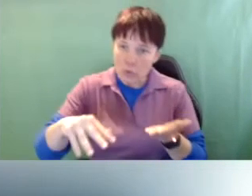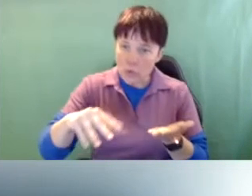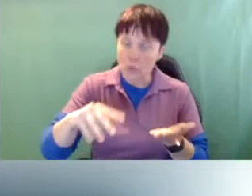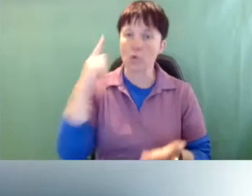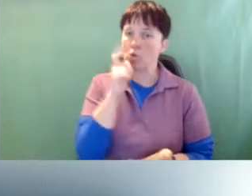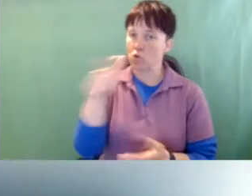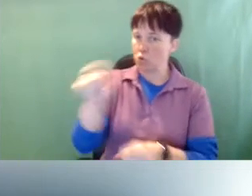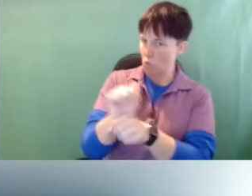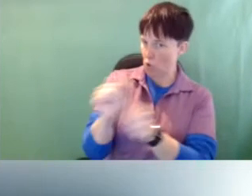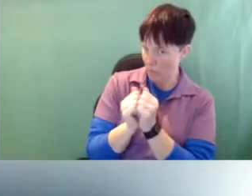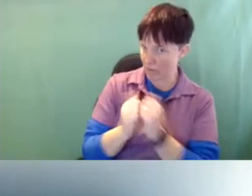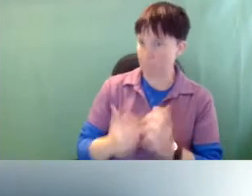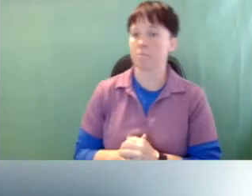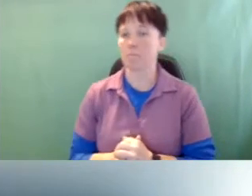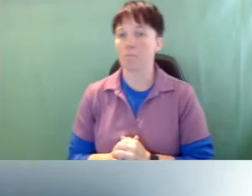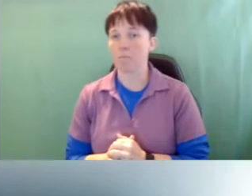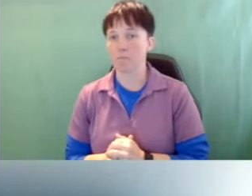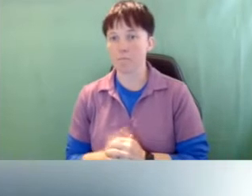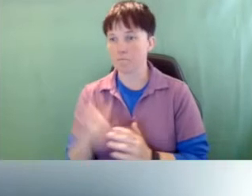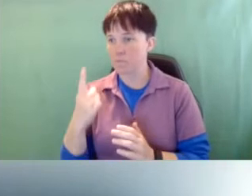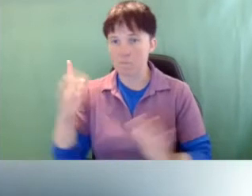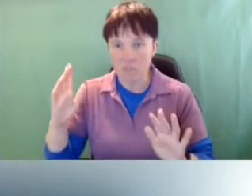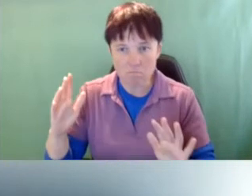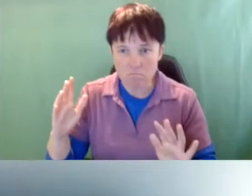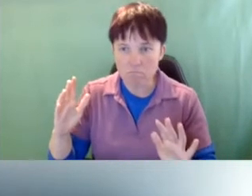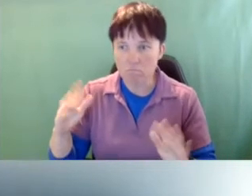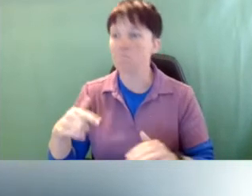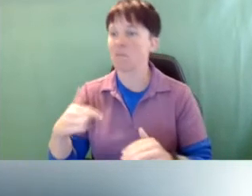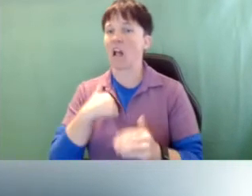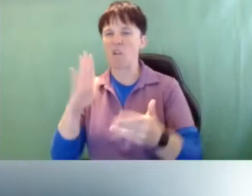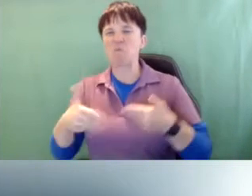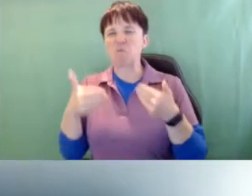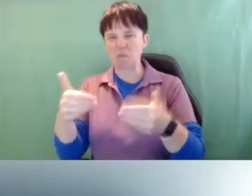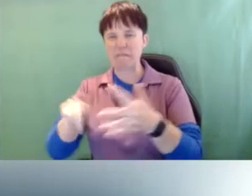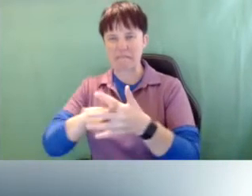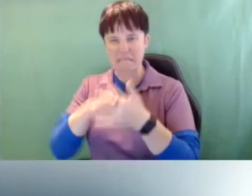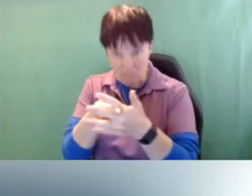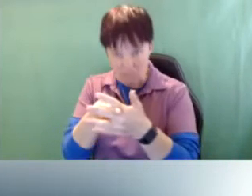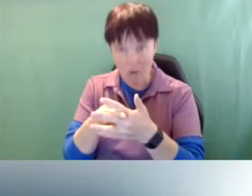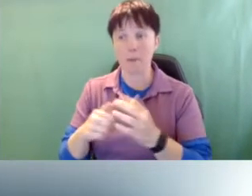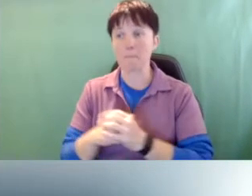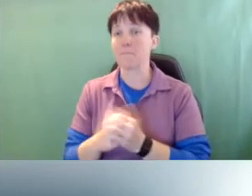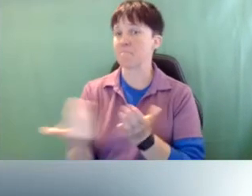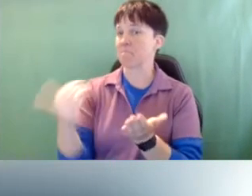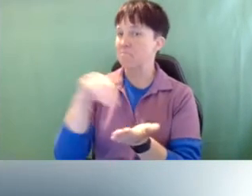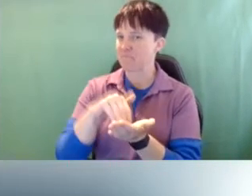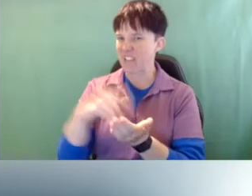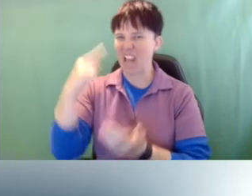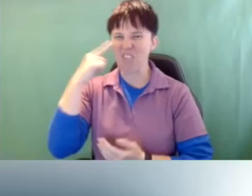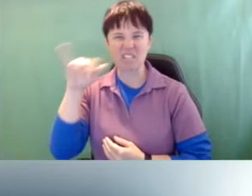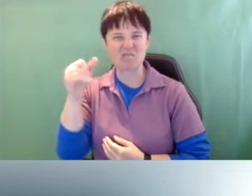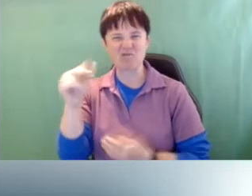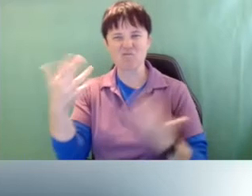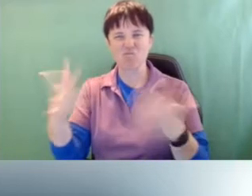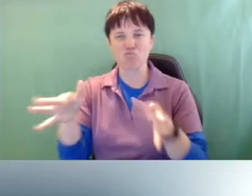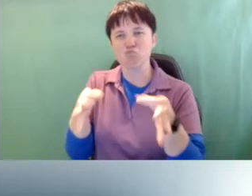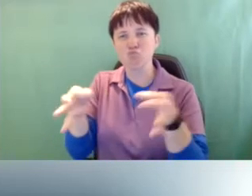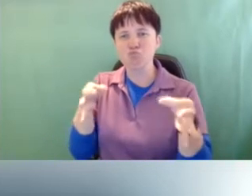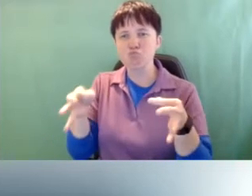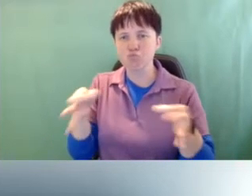work. So I'll go ahead and get started and again I think, Jen explained, if you have